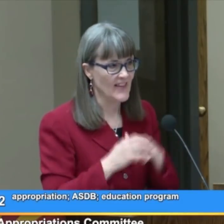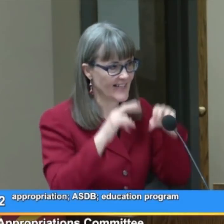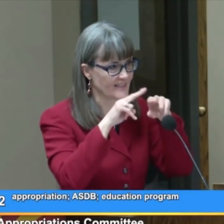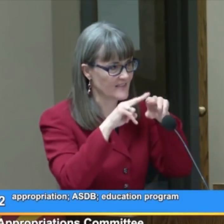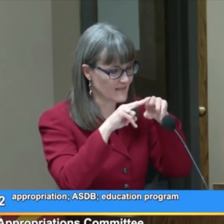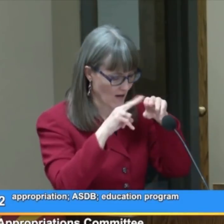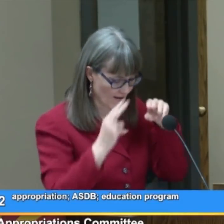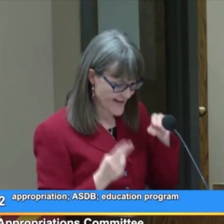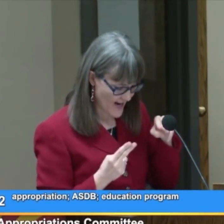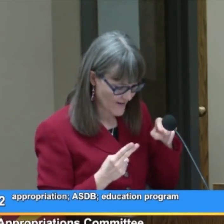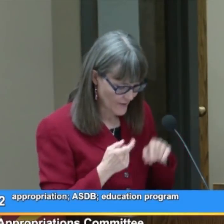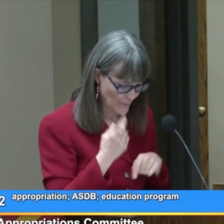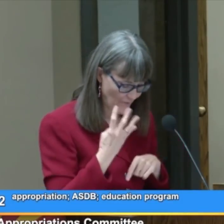That is gone down from four to